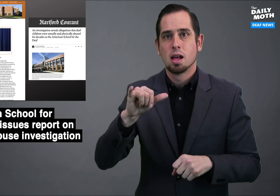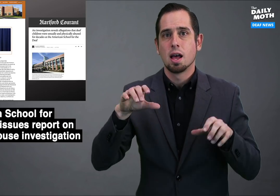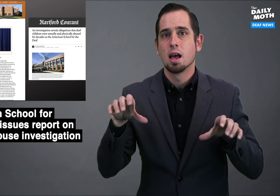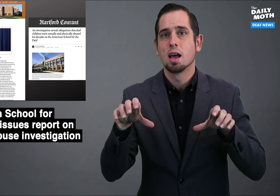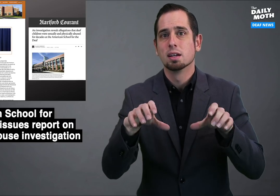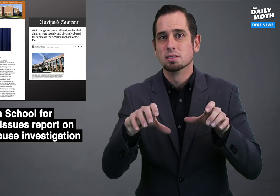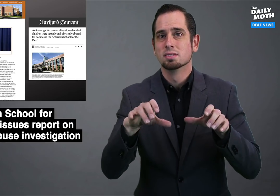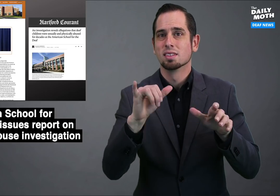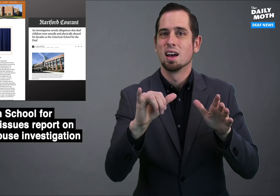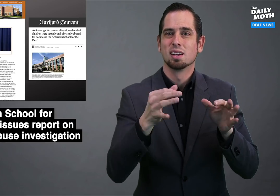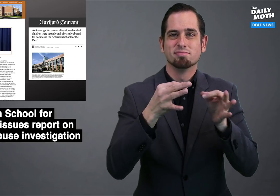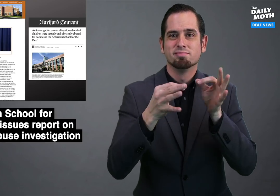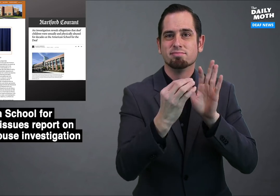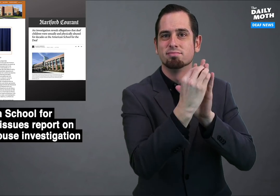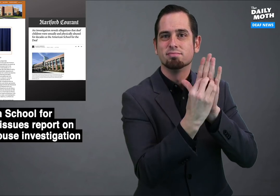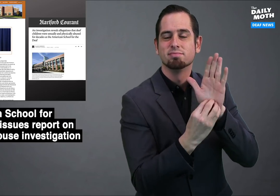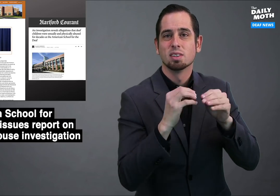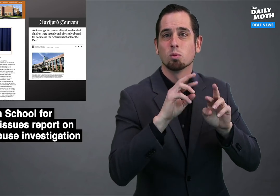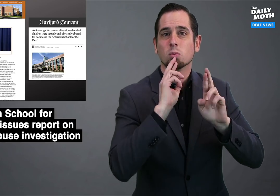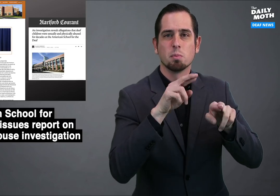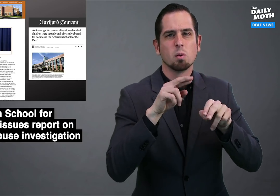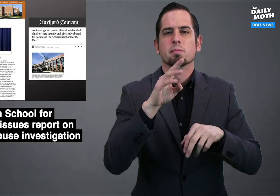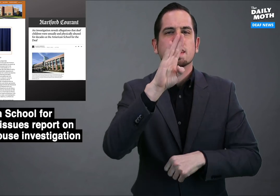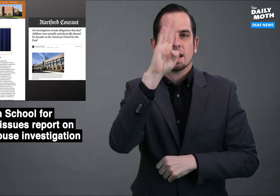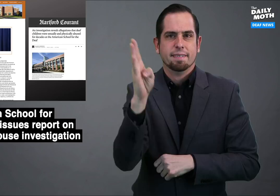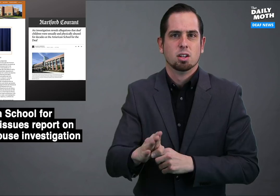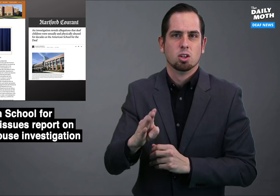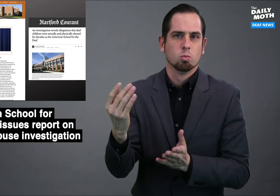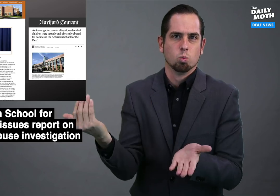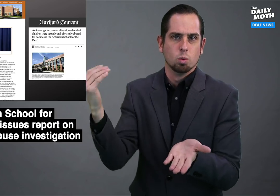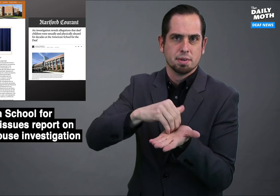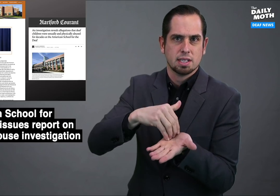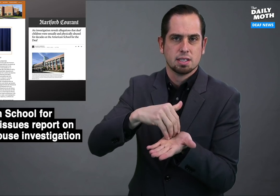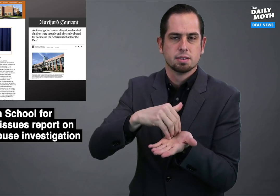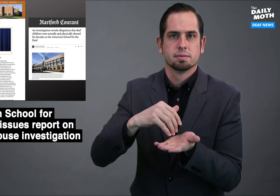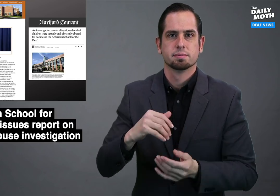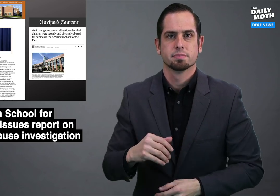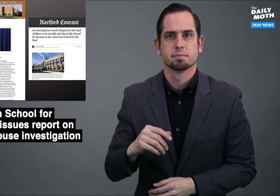the actions described in the report are never repeated.